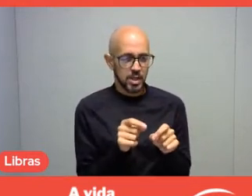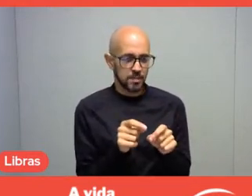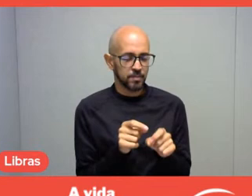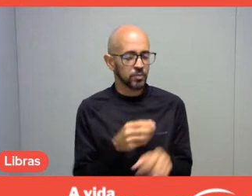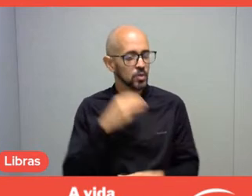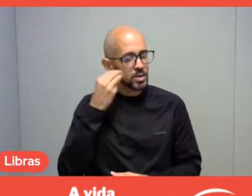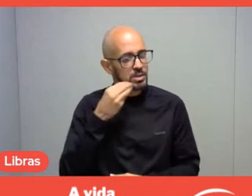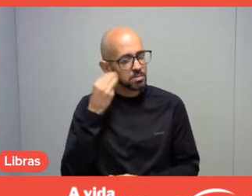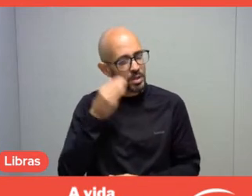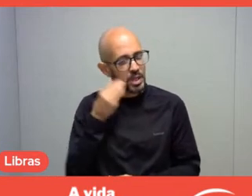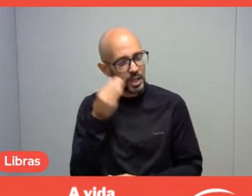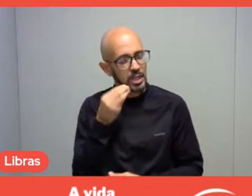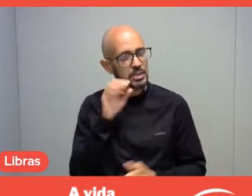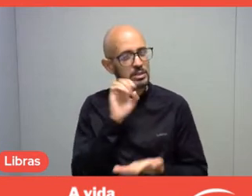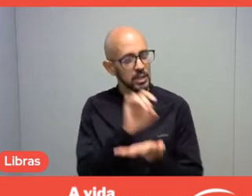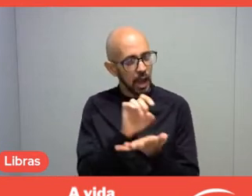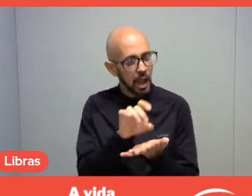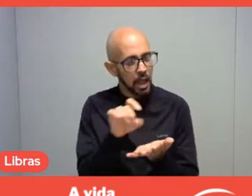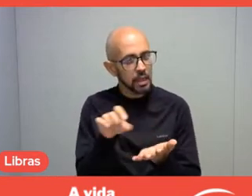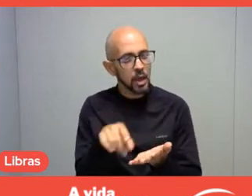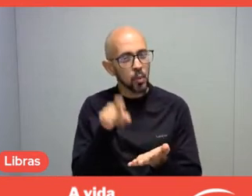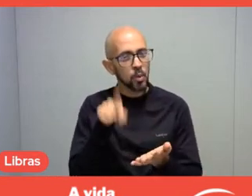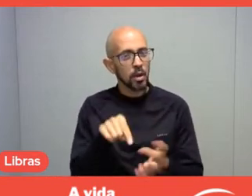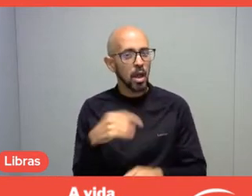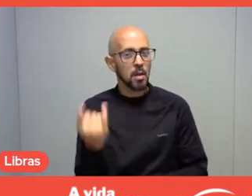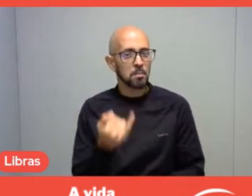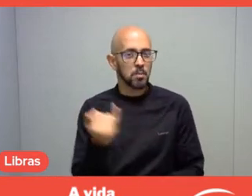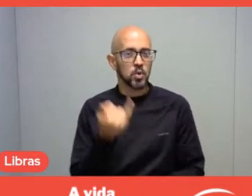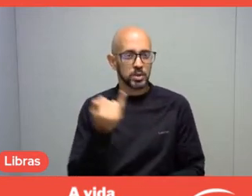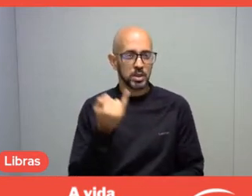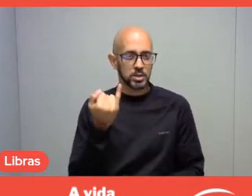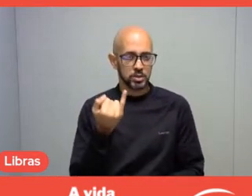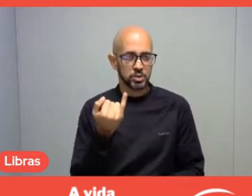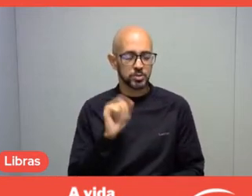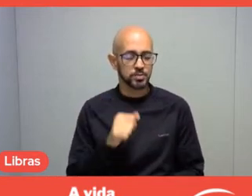which I think are extremely because they all corroborate